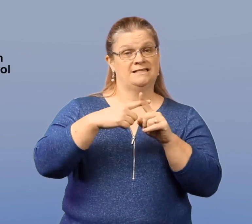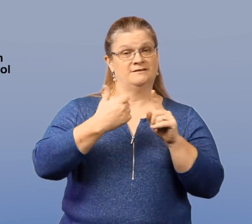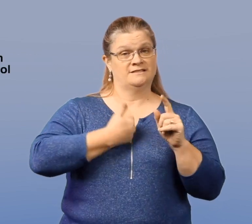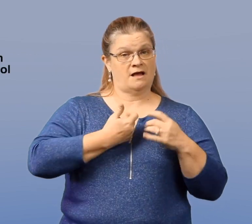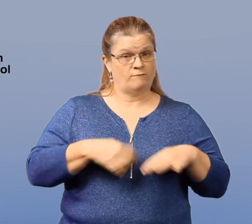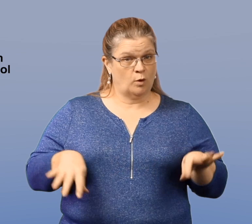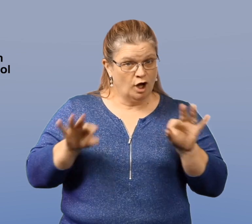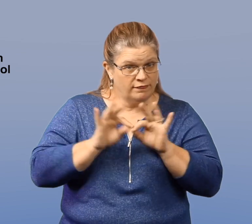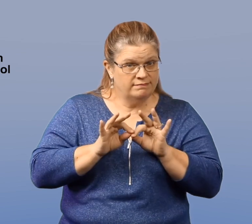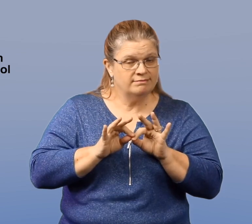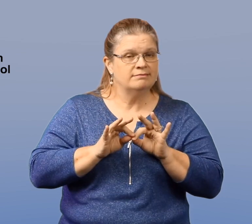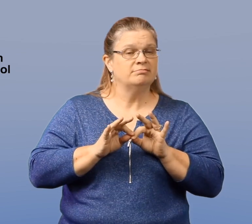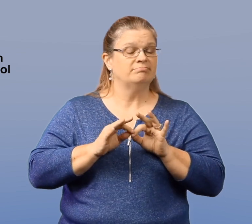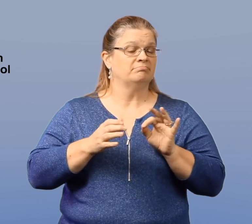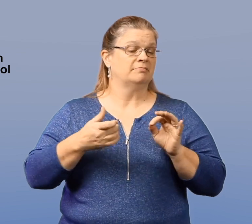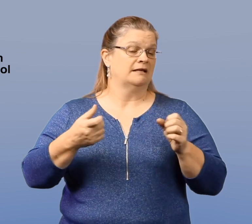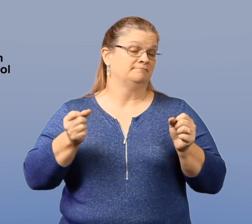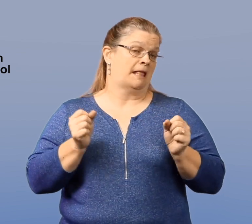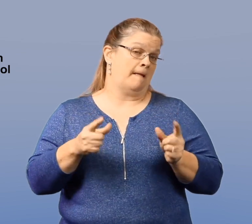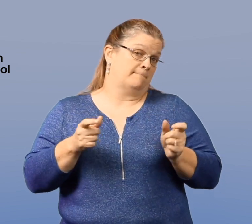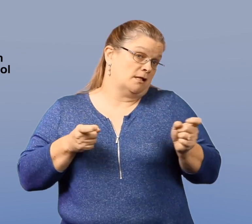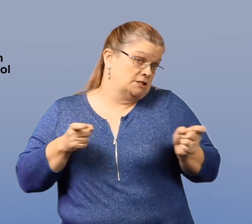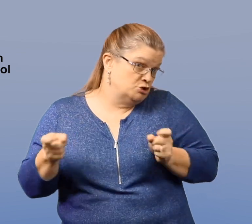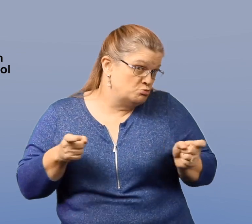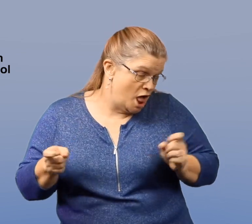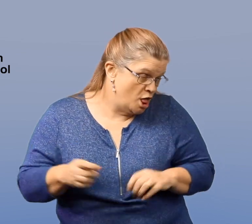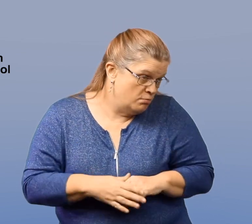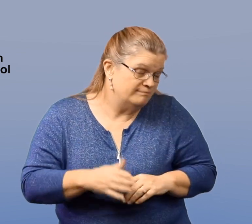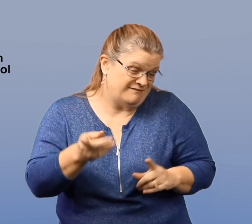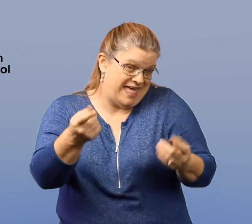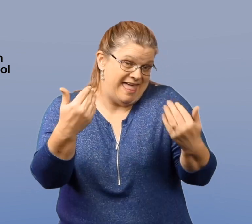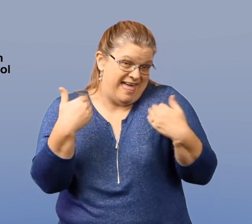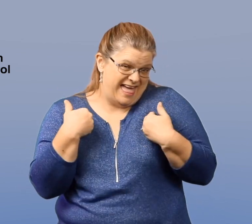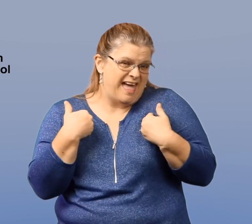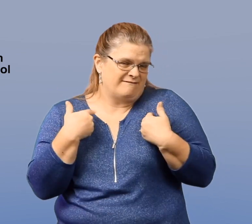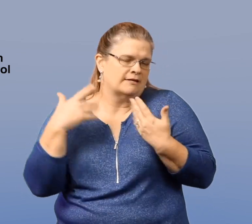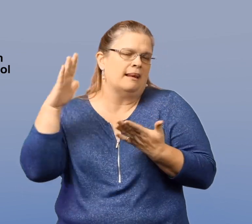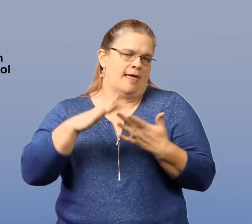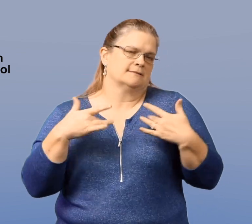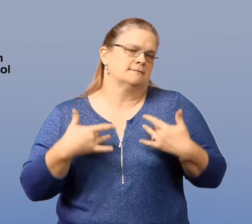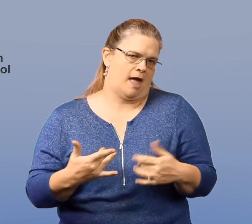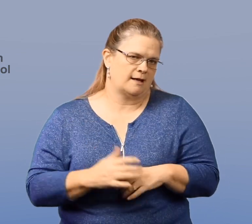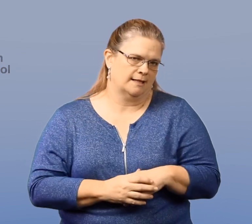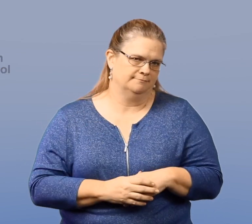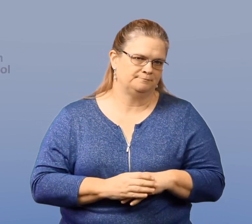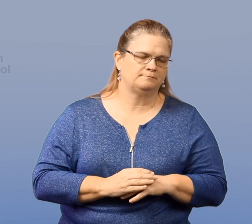Also, positive self-worth, self-control and regulation,